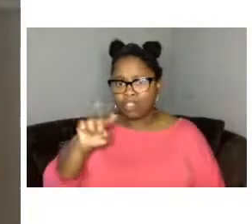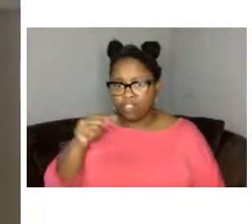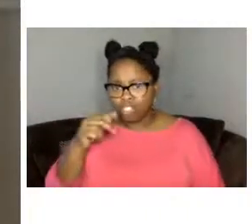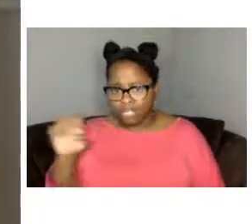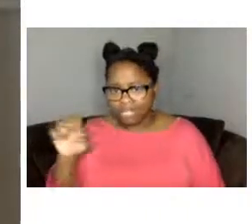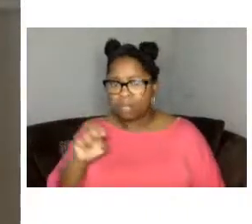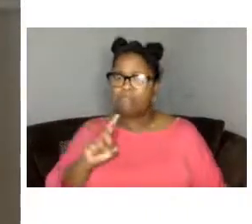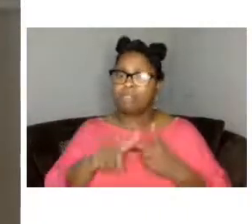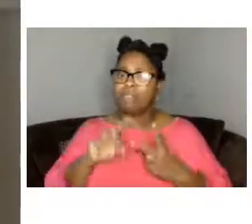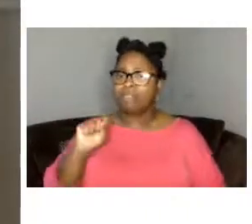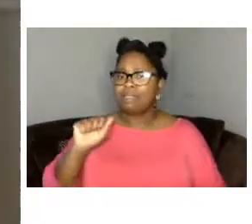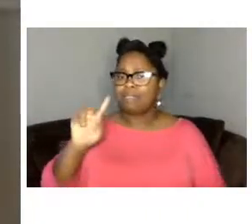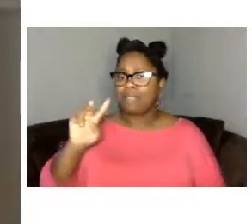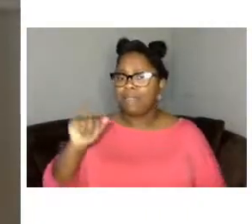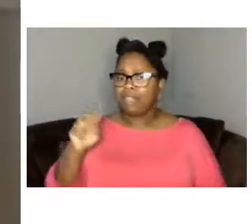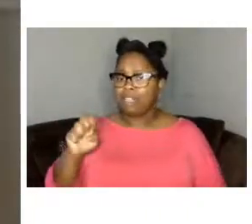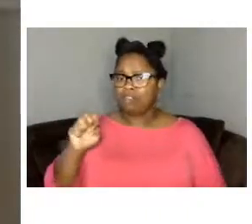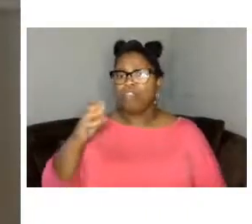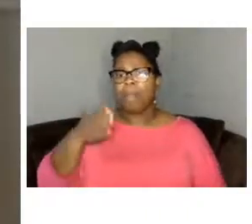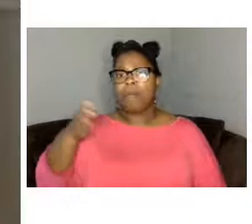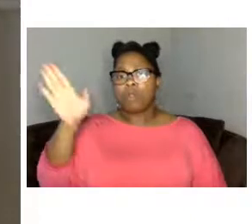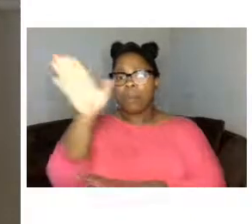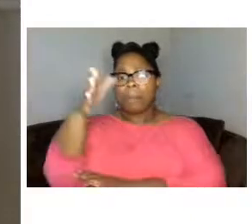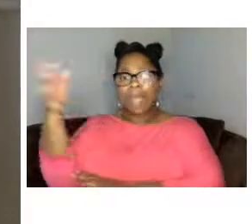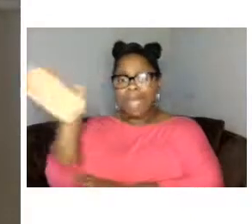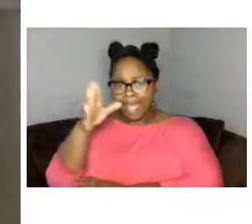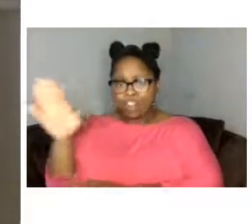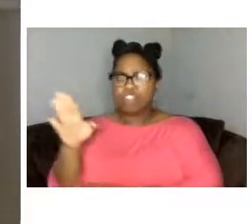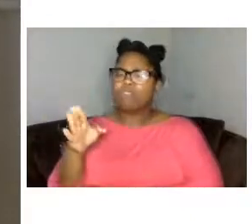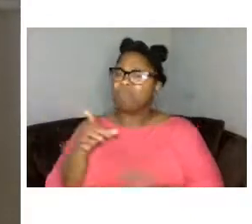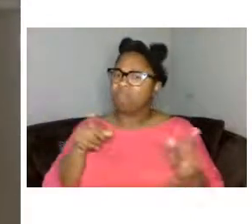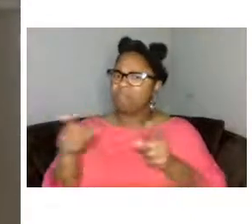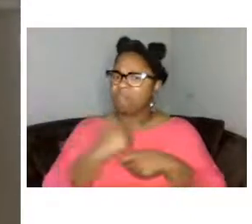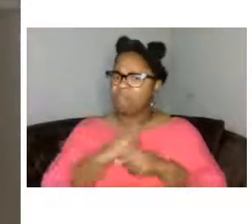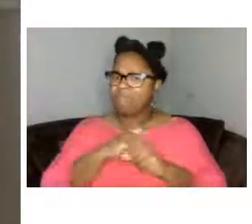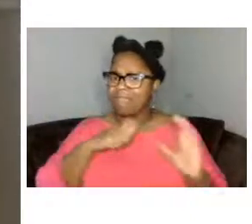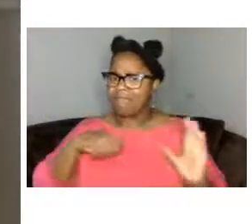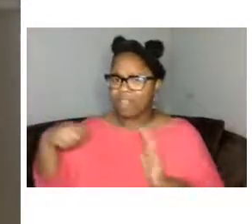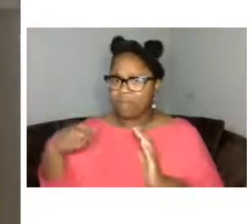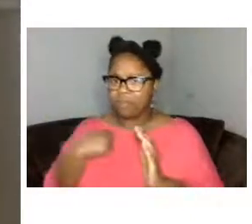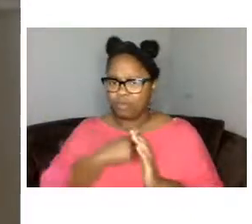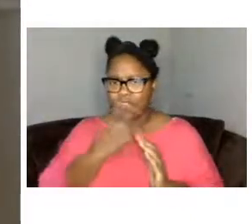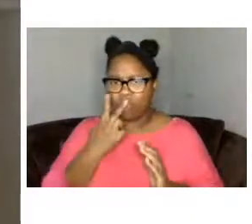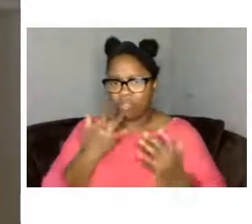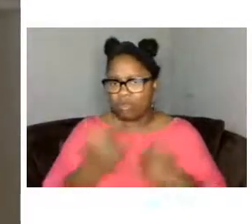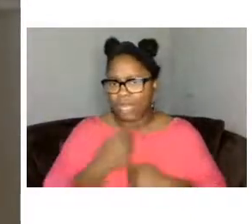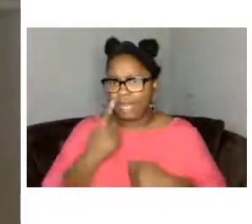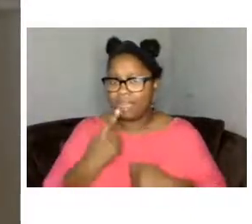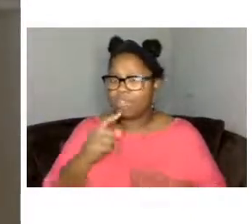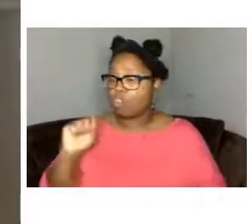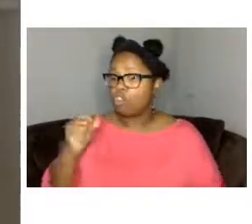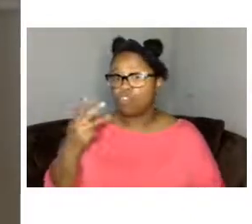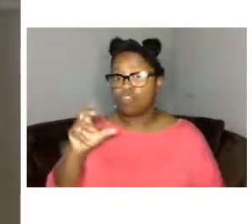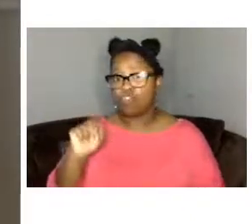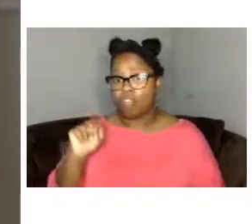banners hockey team by making the films we saw today i'm particularly grateful to shante daniels executive director of the